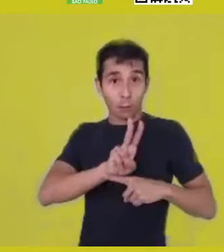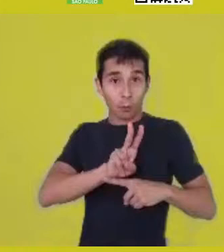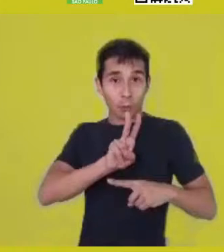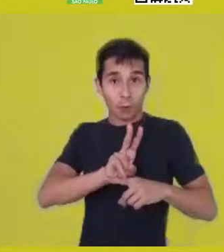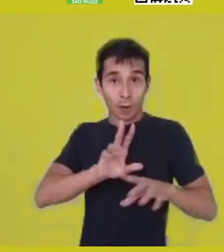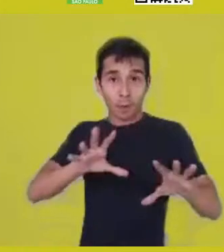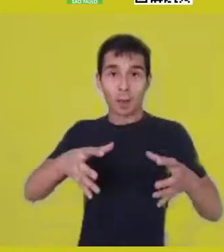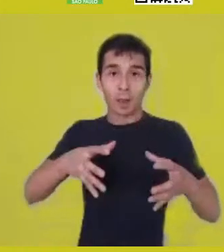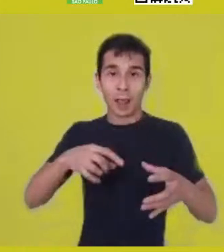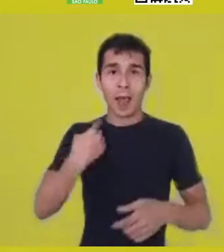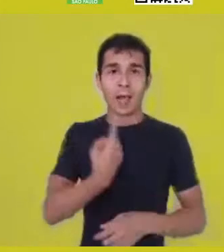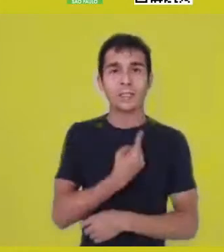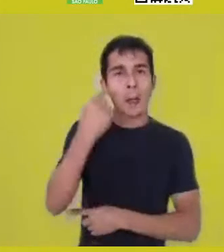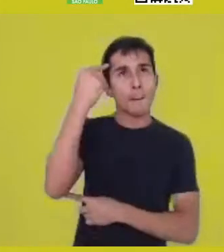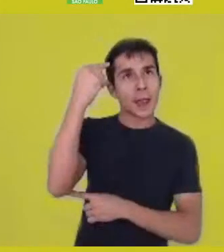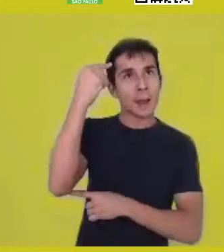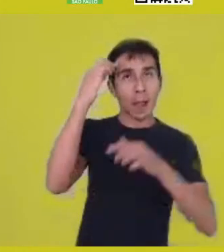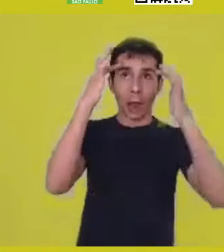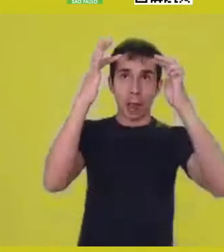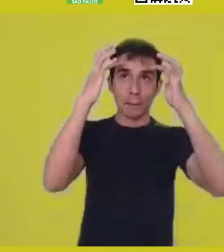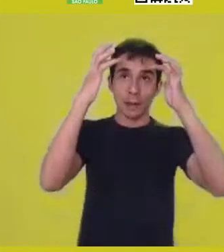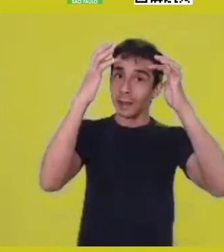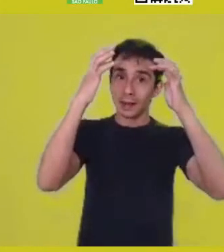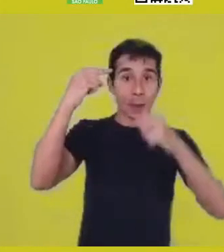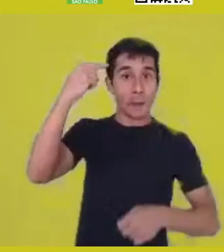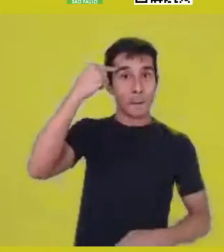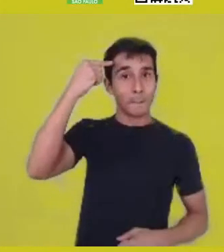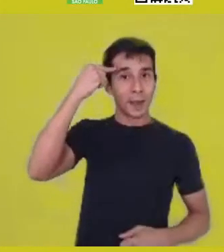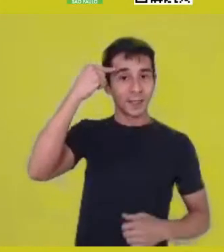When we do that, we think with this ancestral element,